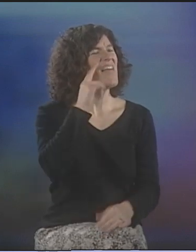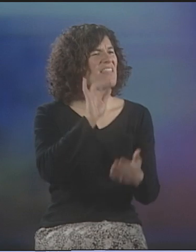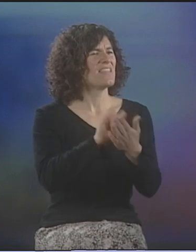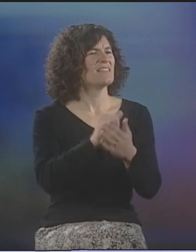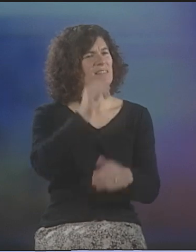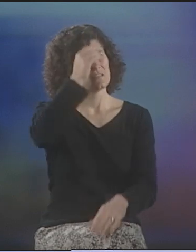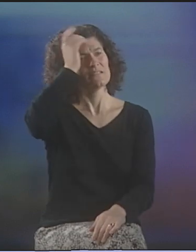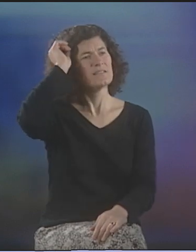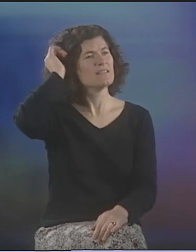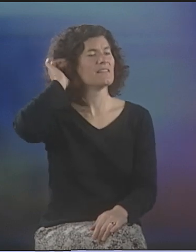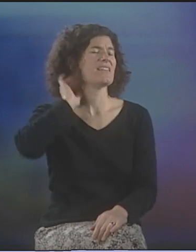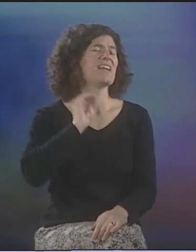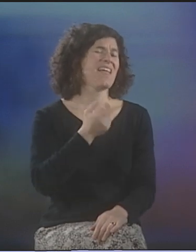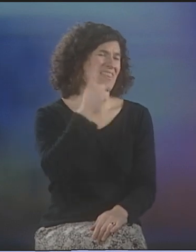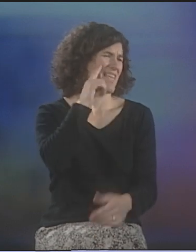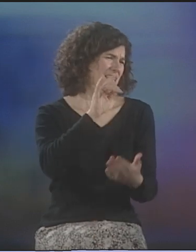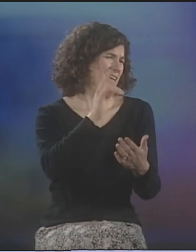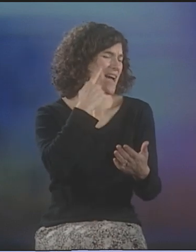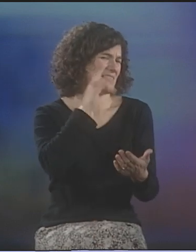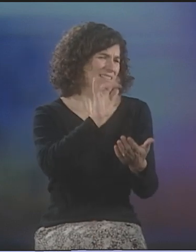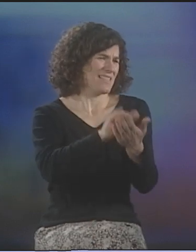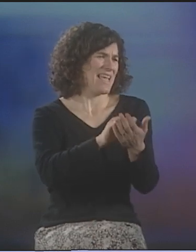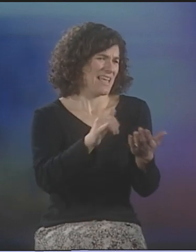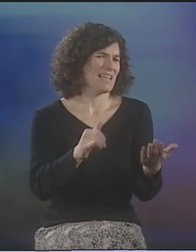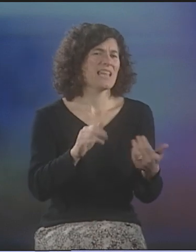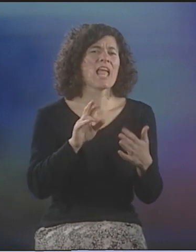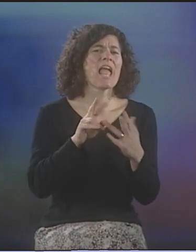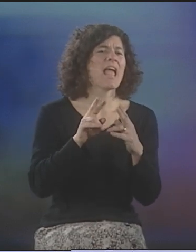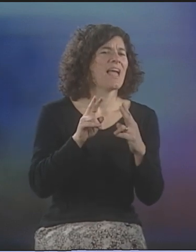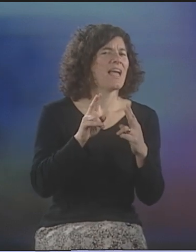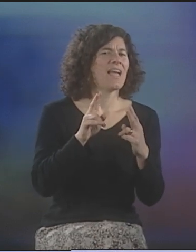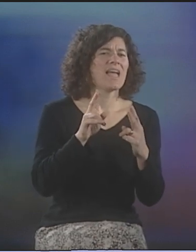I THINK THAT--YEAH. I THINK IT MIGHT BE THAT.